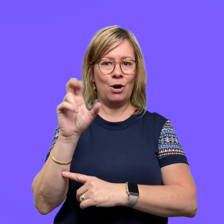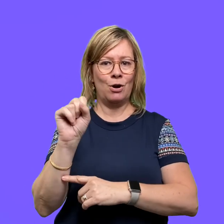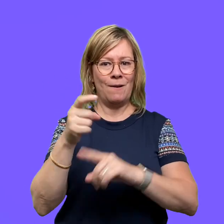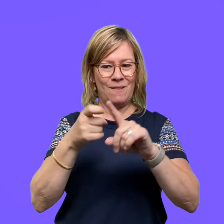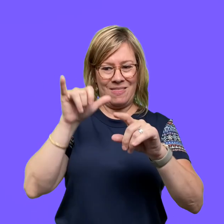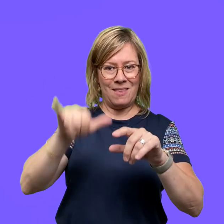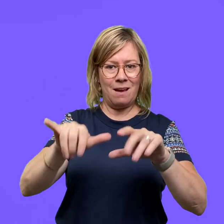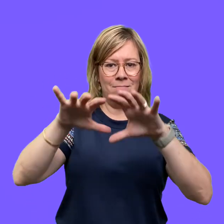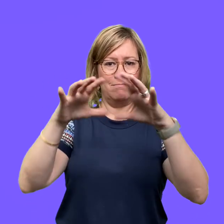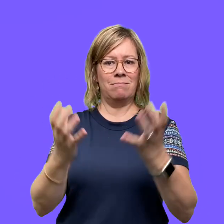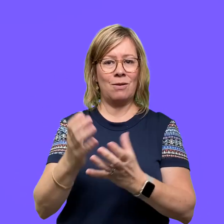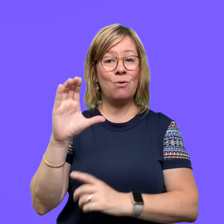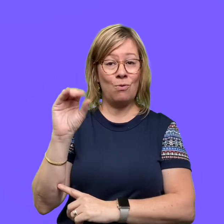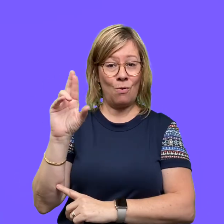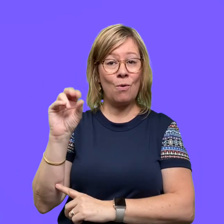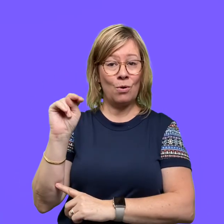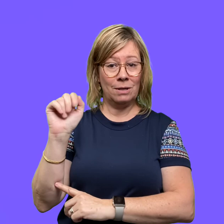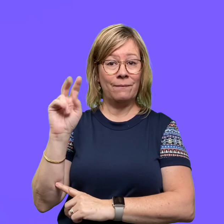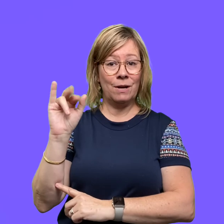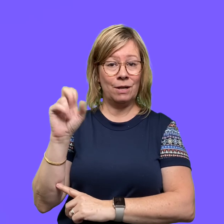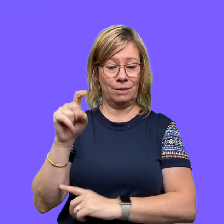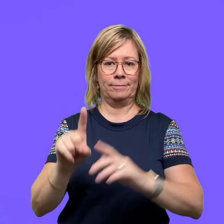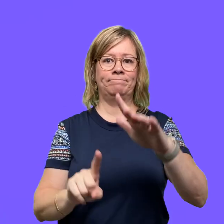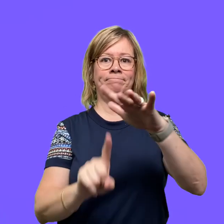that class of corona viruses.